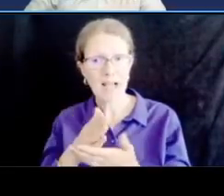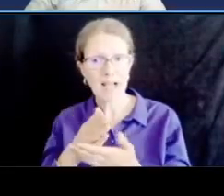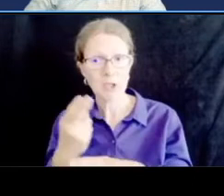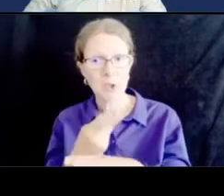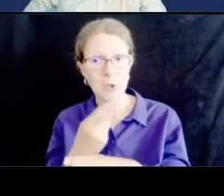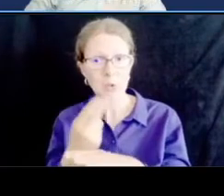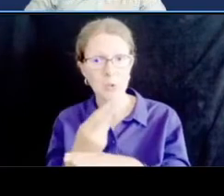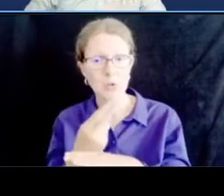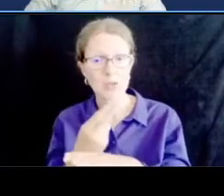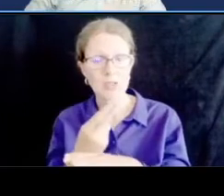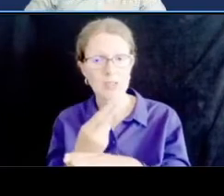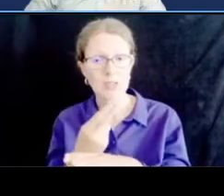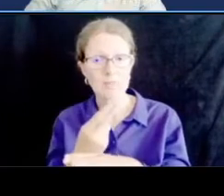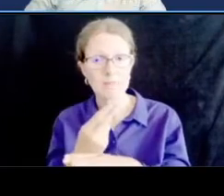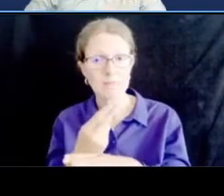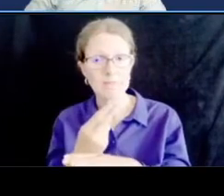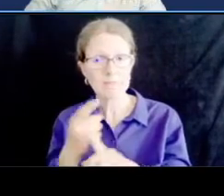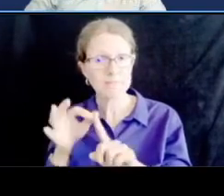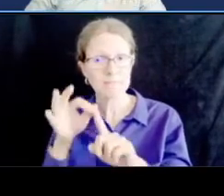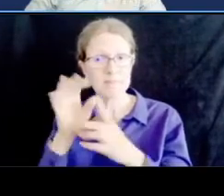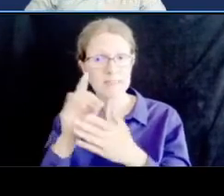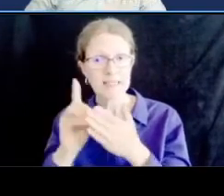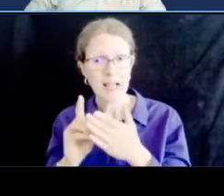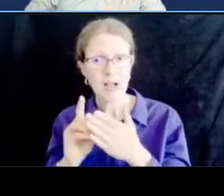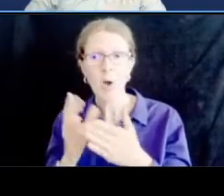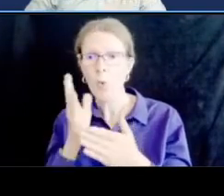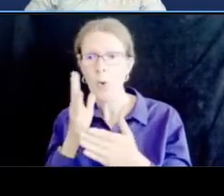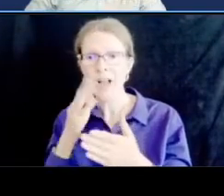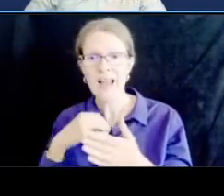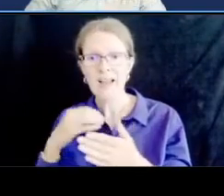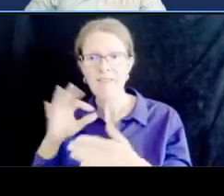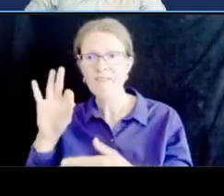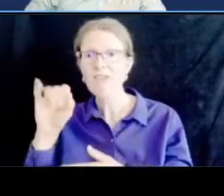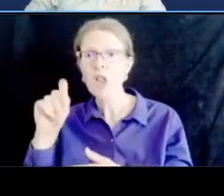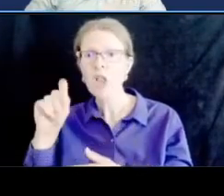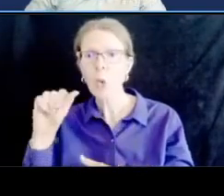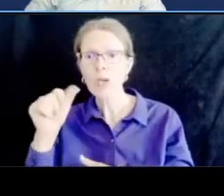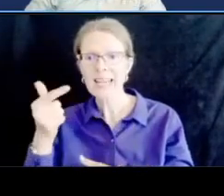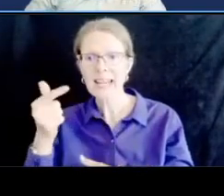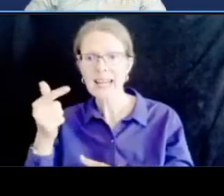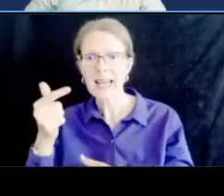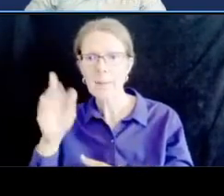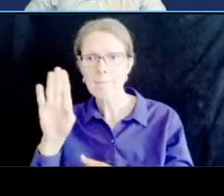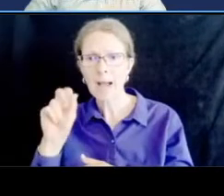any floating bus stops at higher volume stops and we'll look at floating bus stops we'll look at